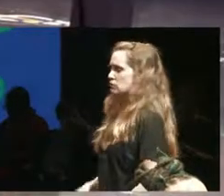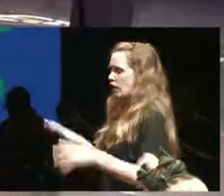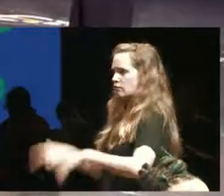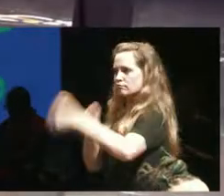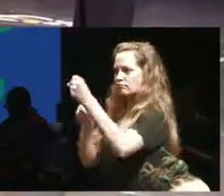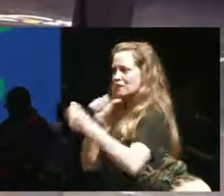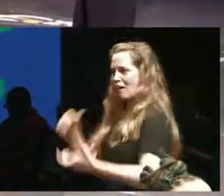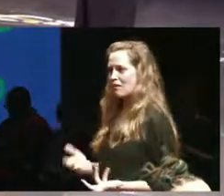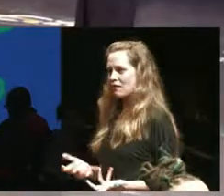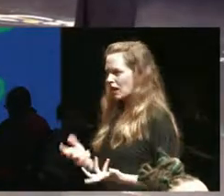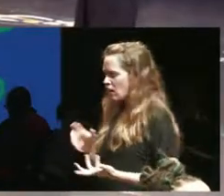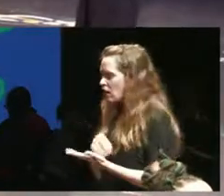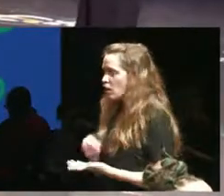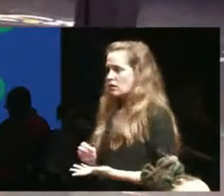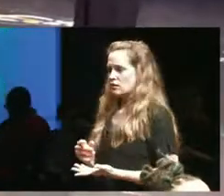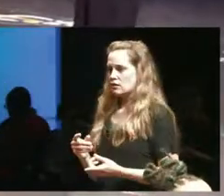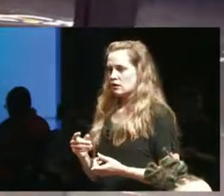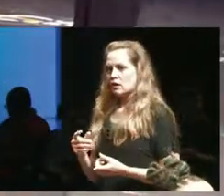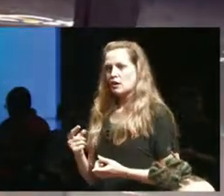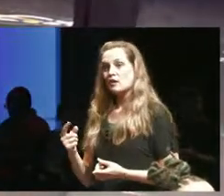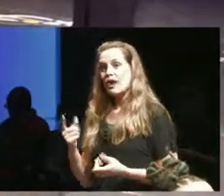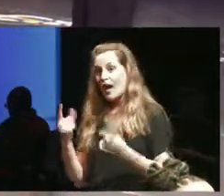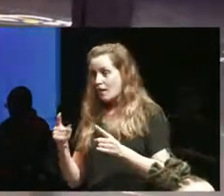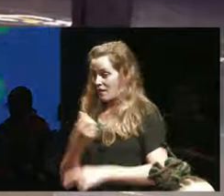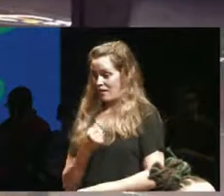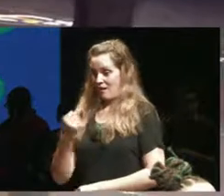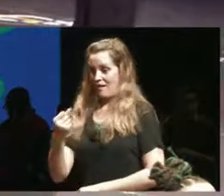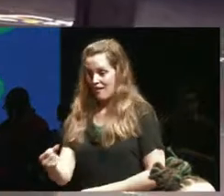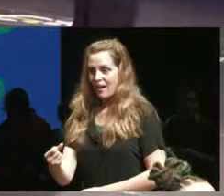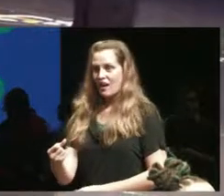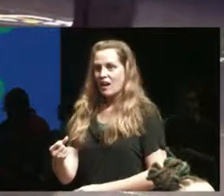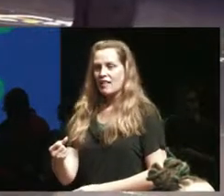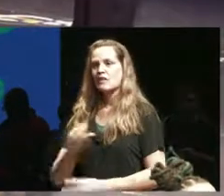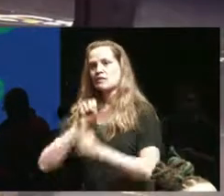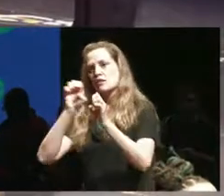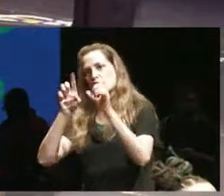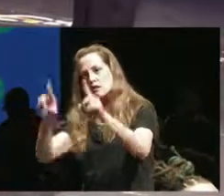this continued expectation that we do the labor of trying to suggest or solve